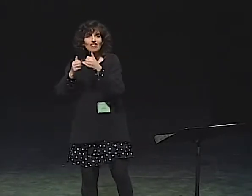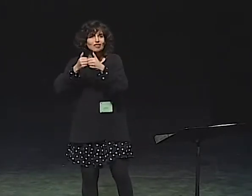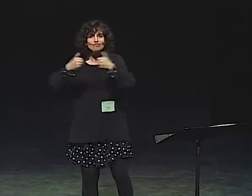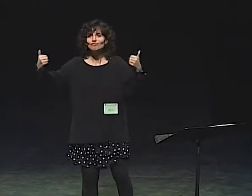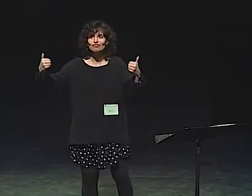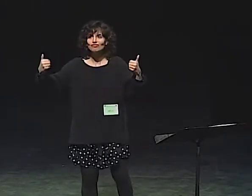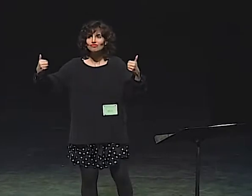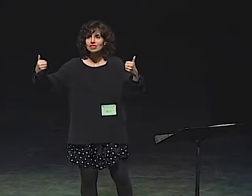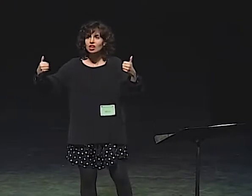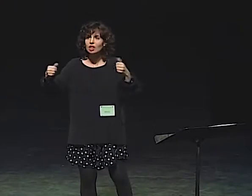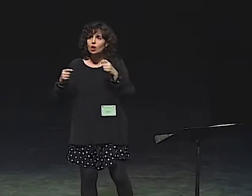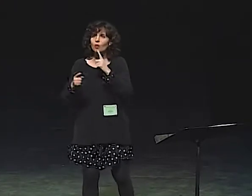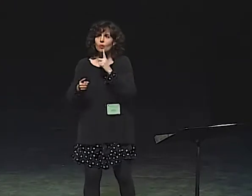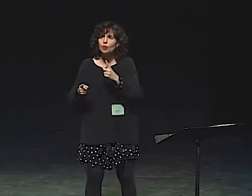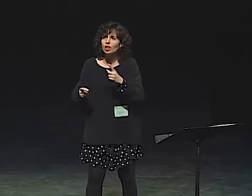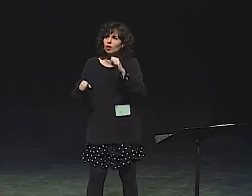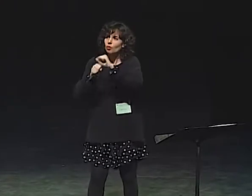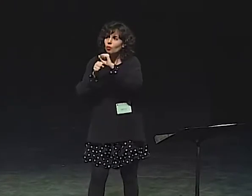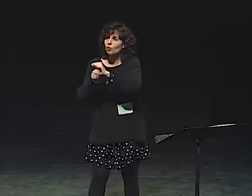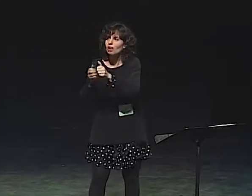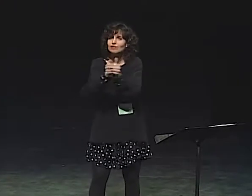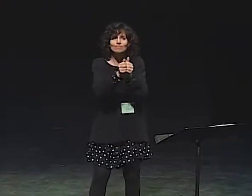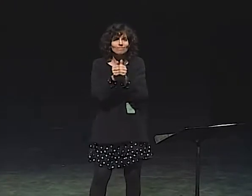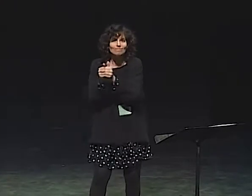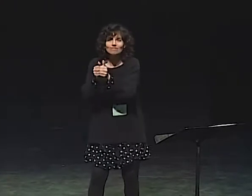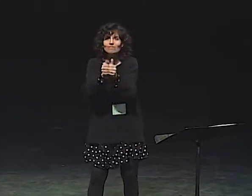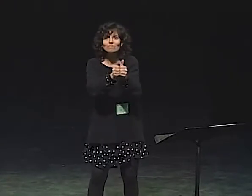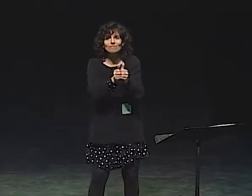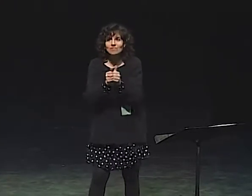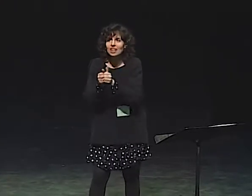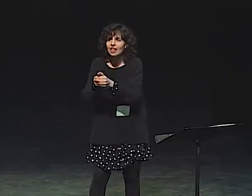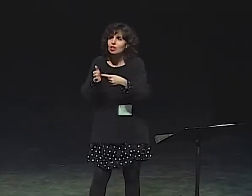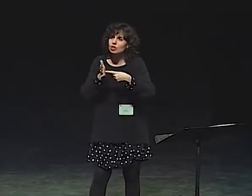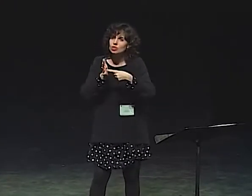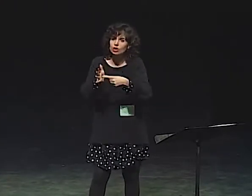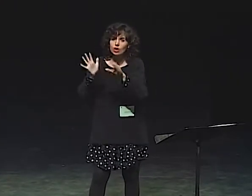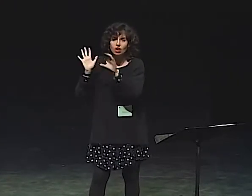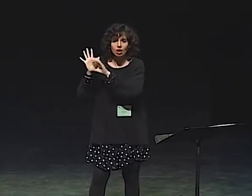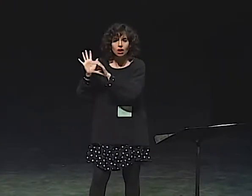SHOW THAT LINGUISTIC TECHNIQUES AND THEATRICAL TECHNIQUES ARE NOT DIVORCED FROM EACH OTHER,